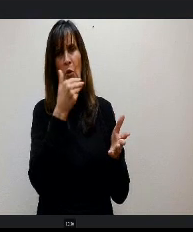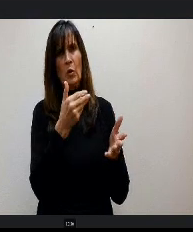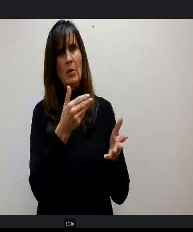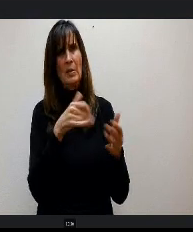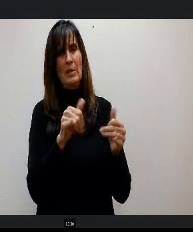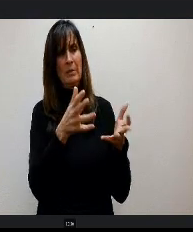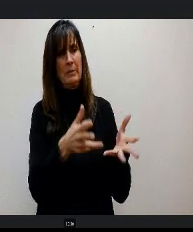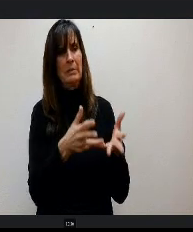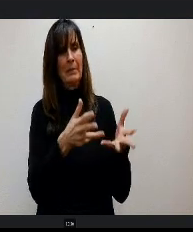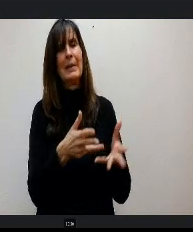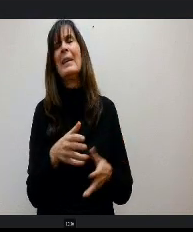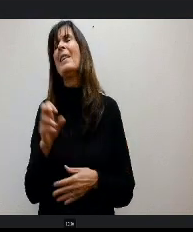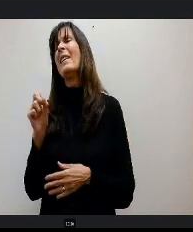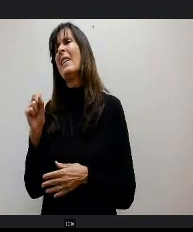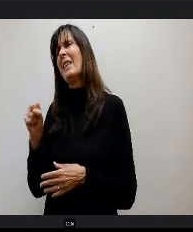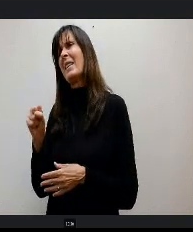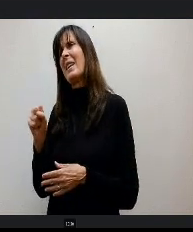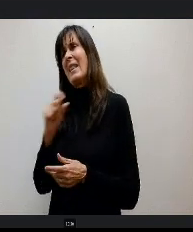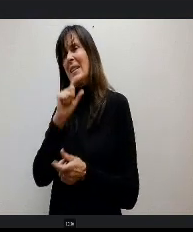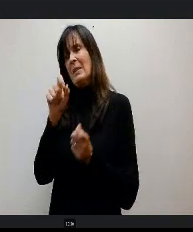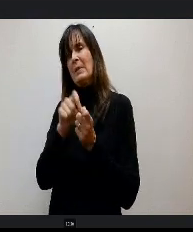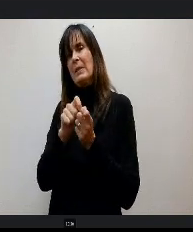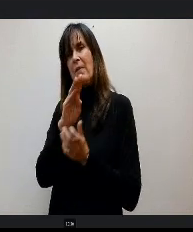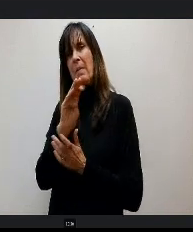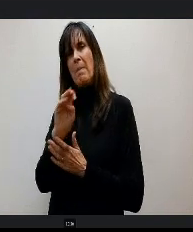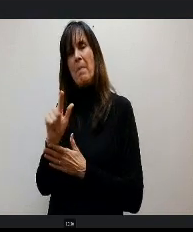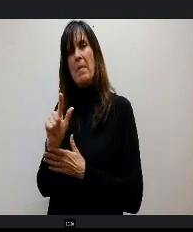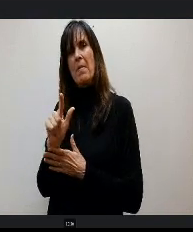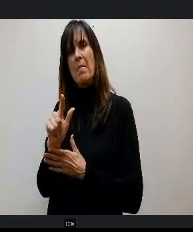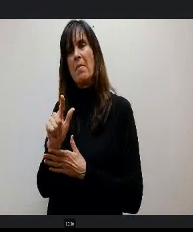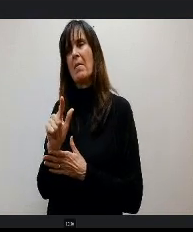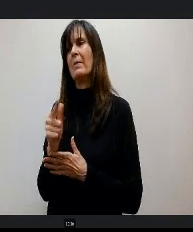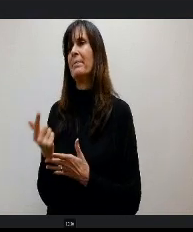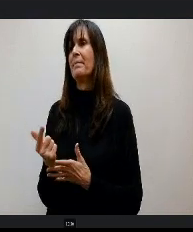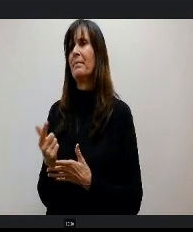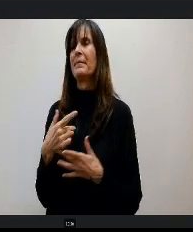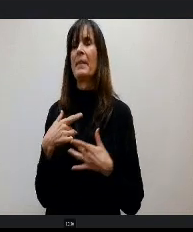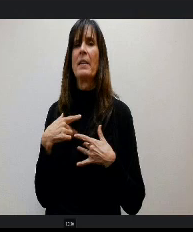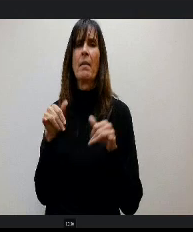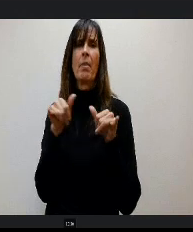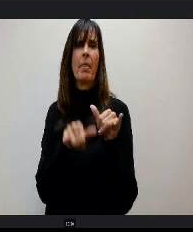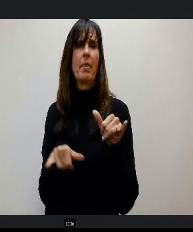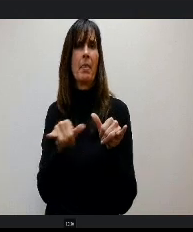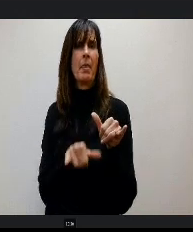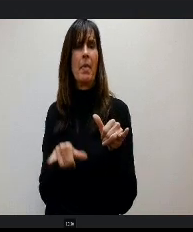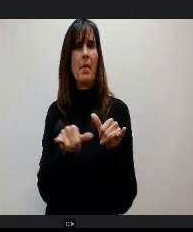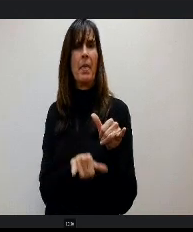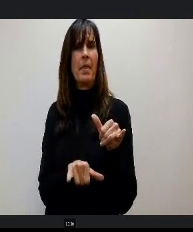this particular bill tends to stall out and if a bill stalls out and